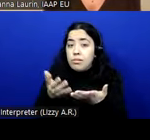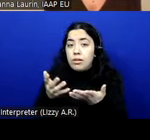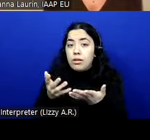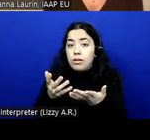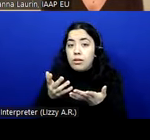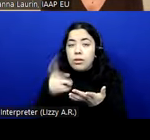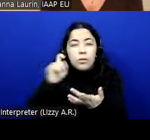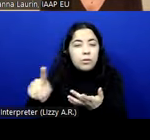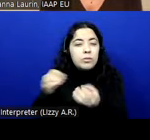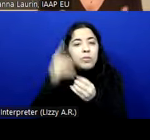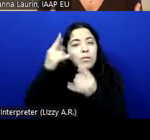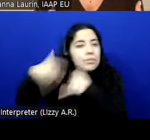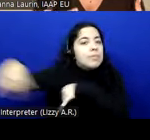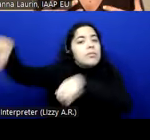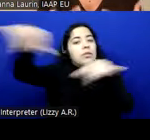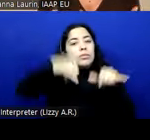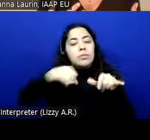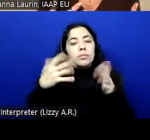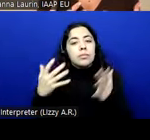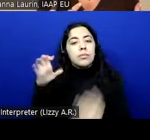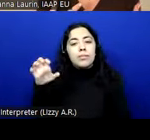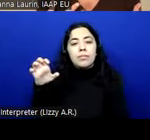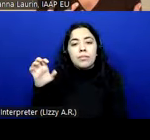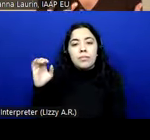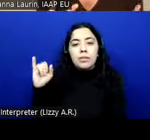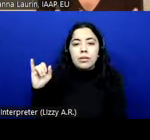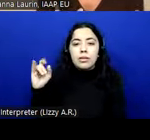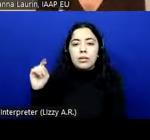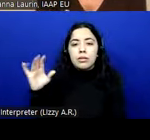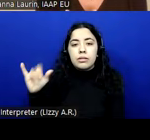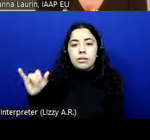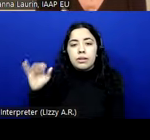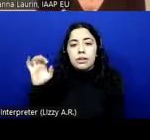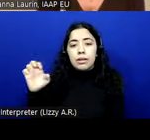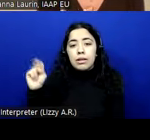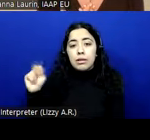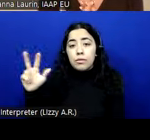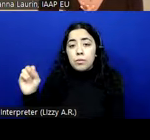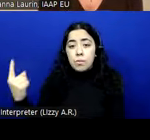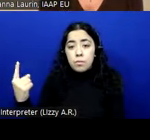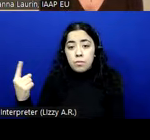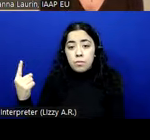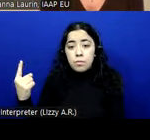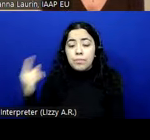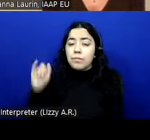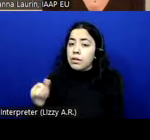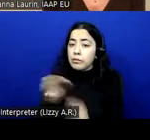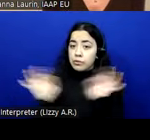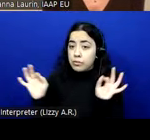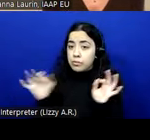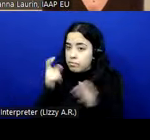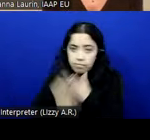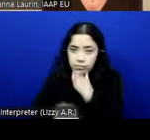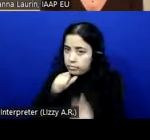the standardisation. So the ETSI, the EN 301 549 so free of charge developed in English